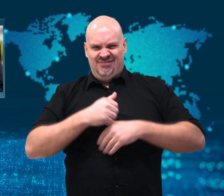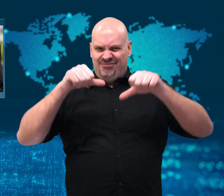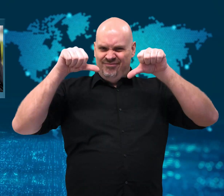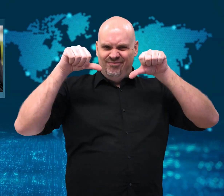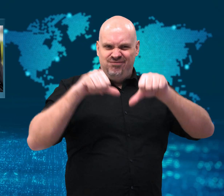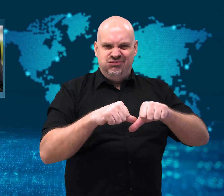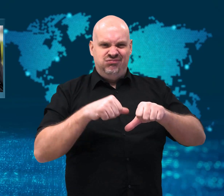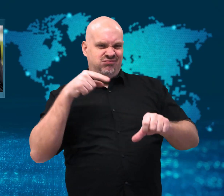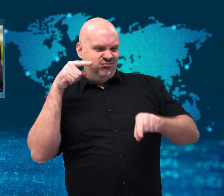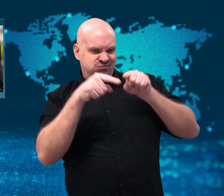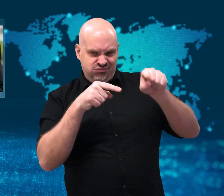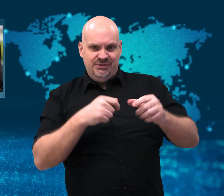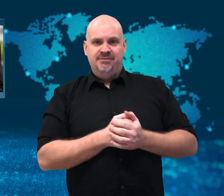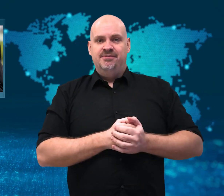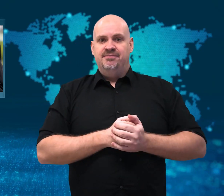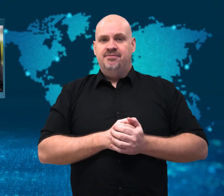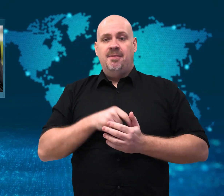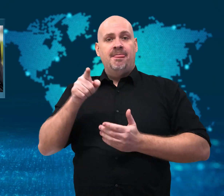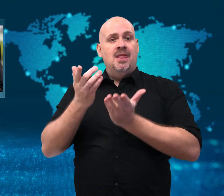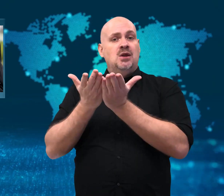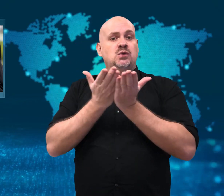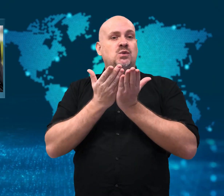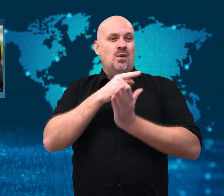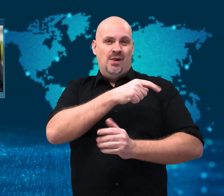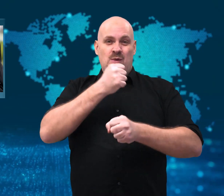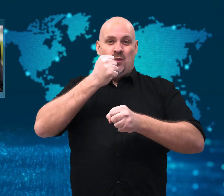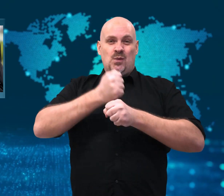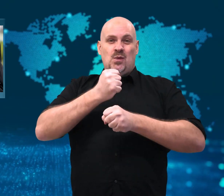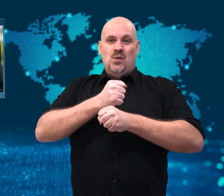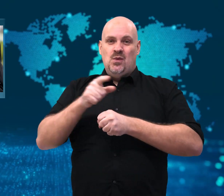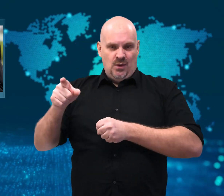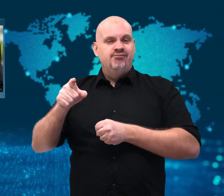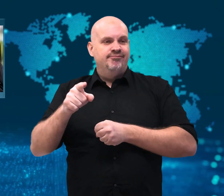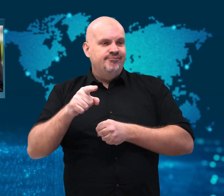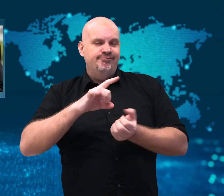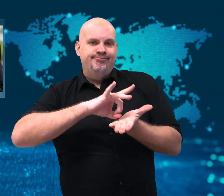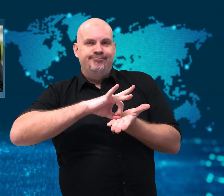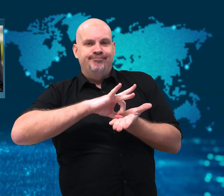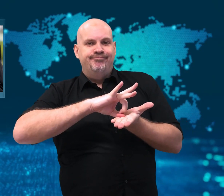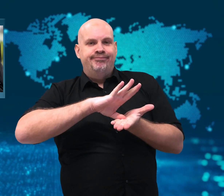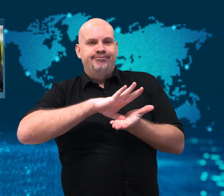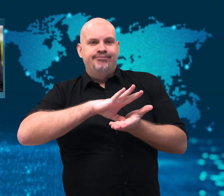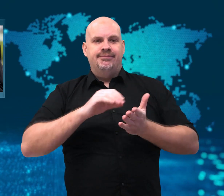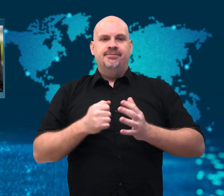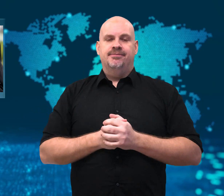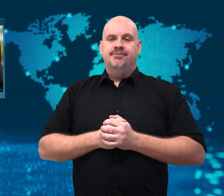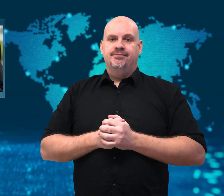and the primary school fired her from her job.